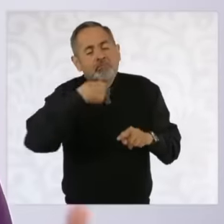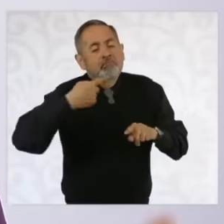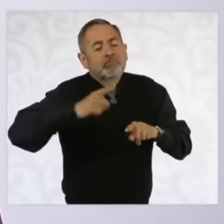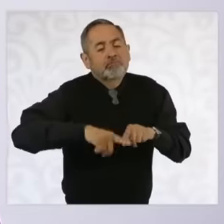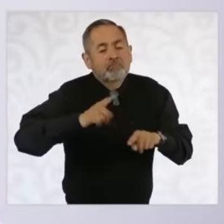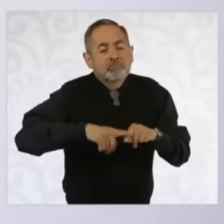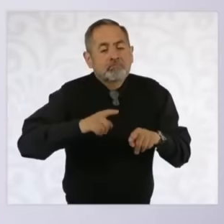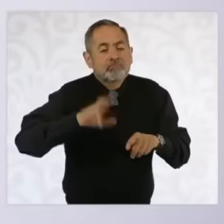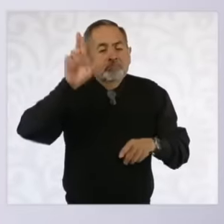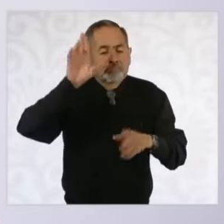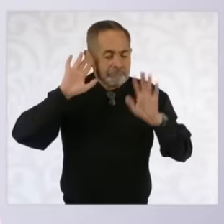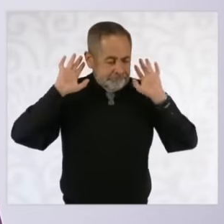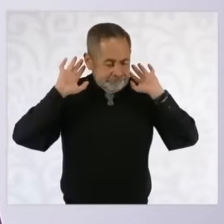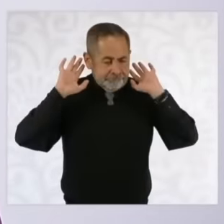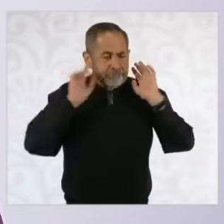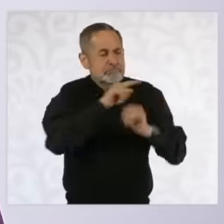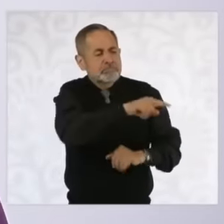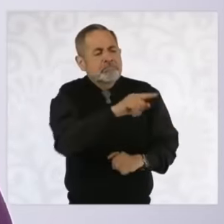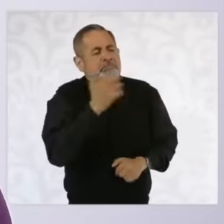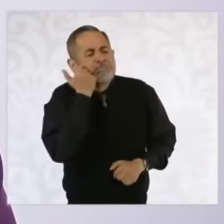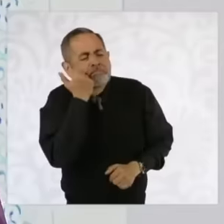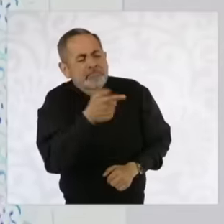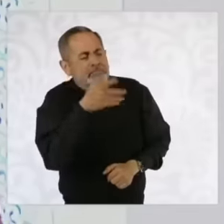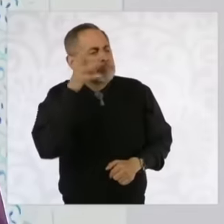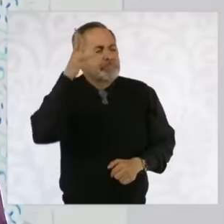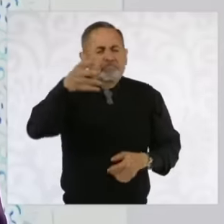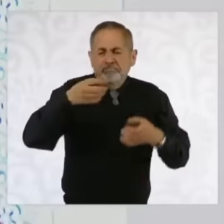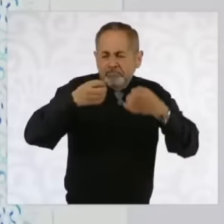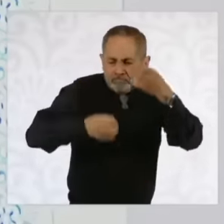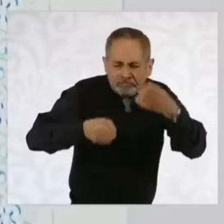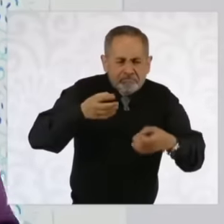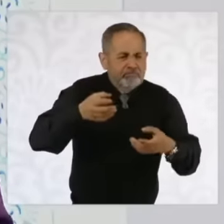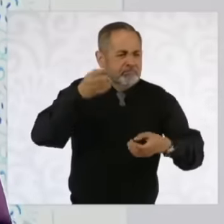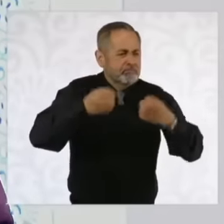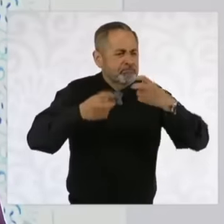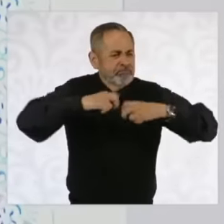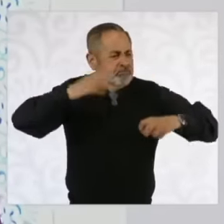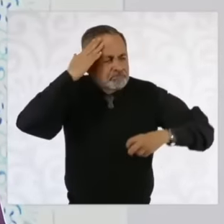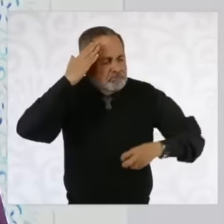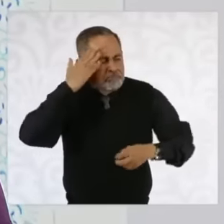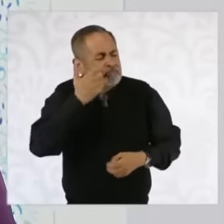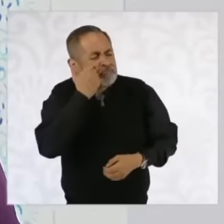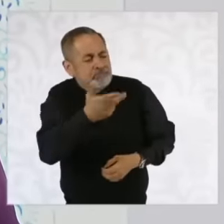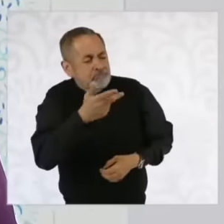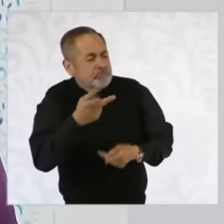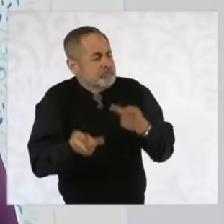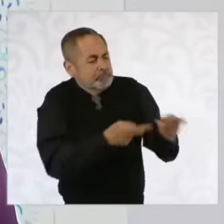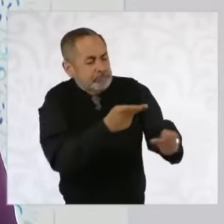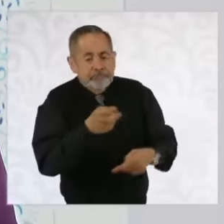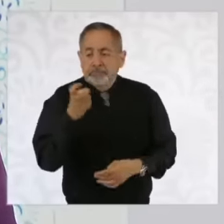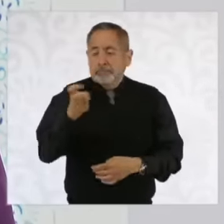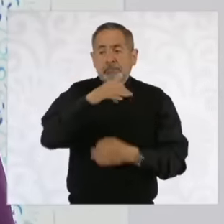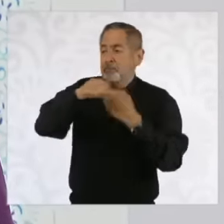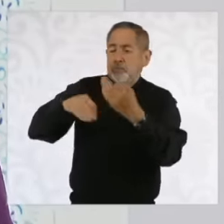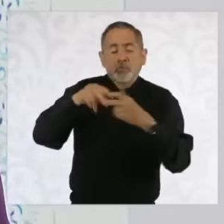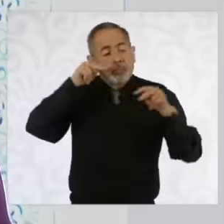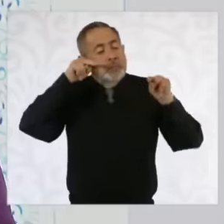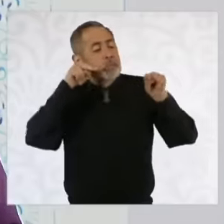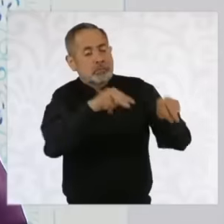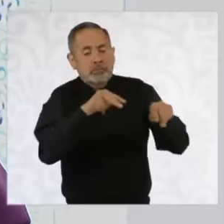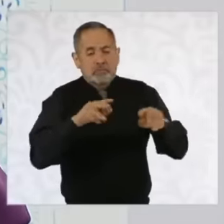Why do they want to be judges magistrates ministers we are going to open a space in what we have requested or